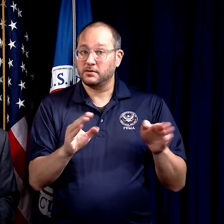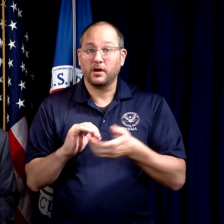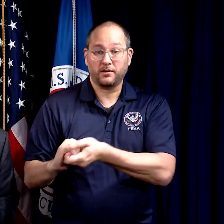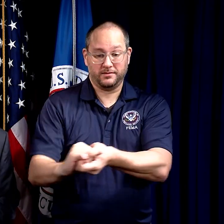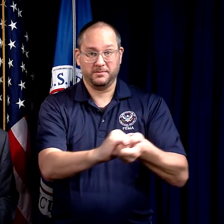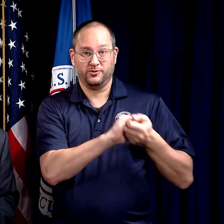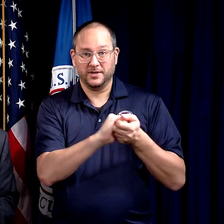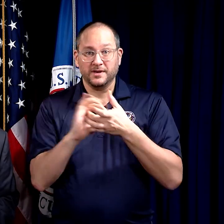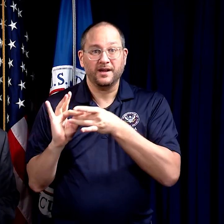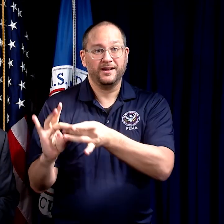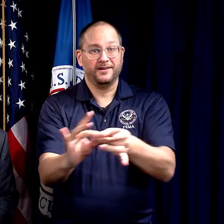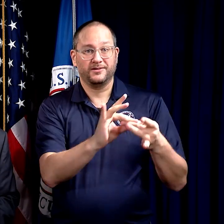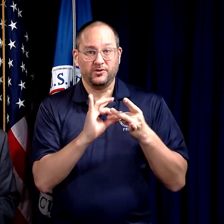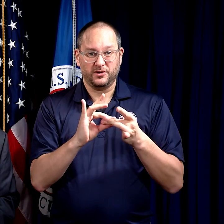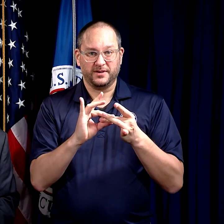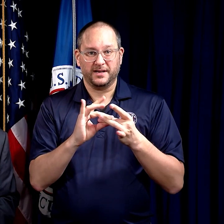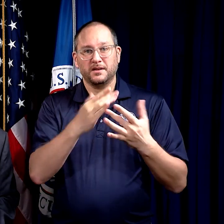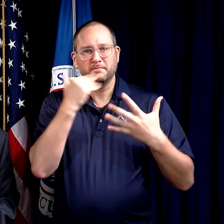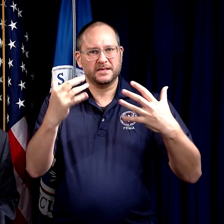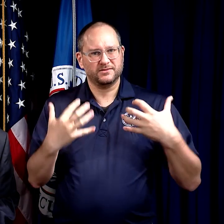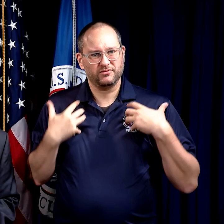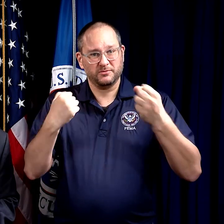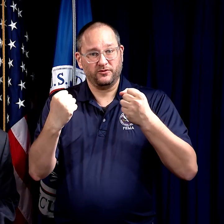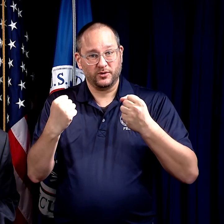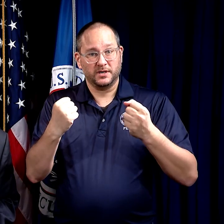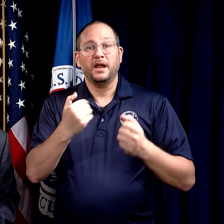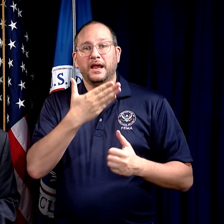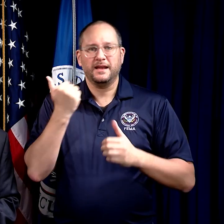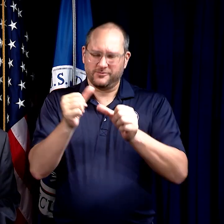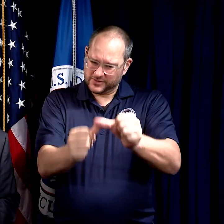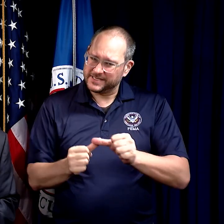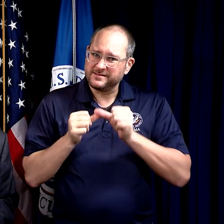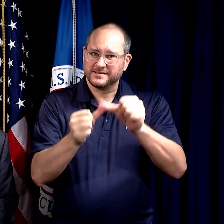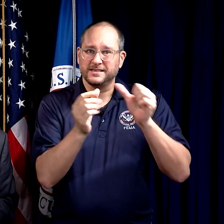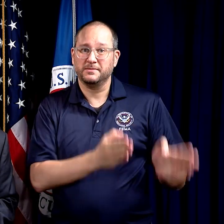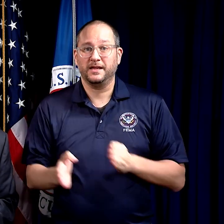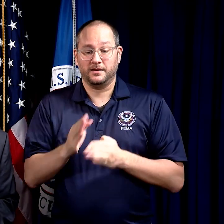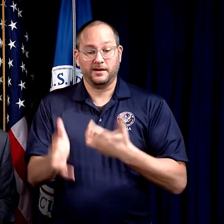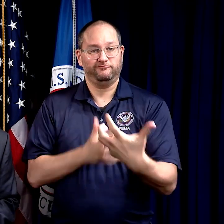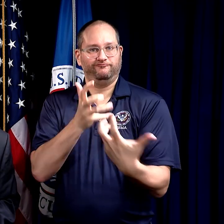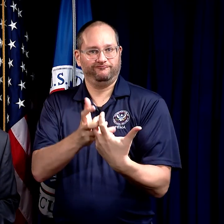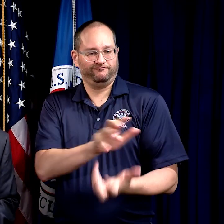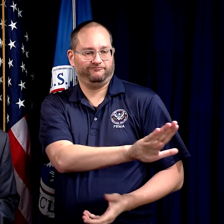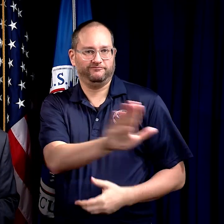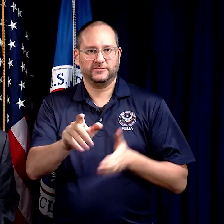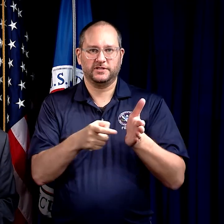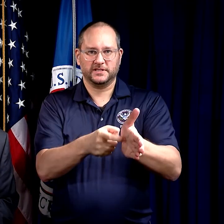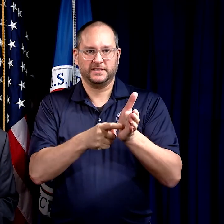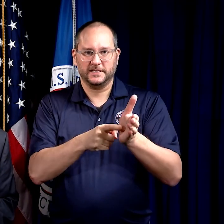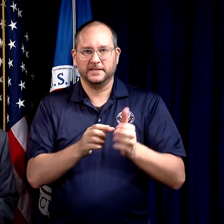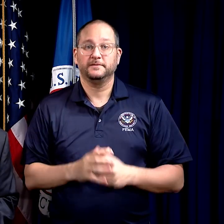collaborate and coordinate the best recovery and resiliency plan that fits the community’s need.